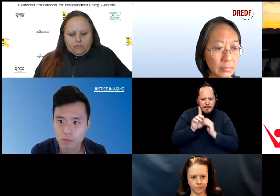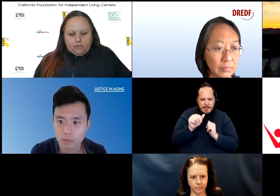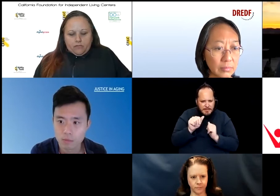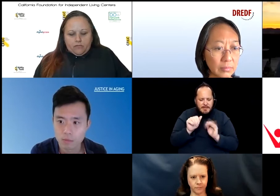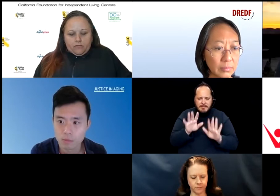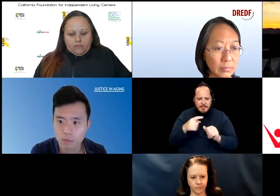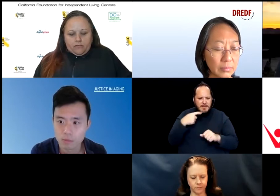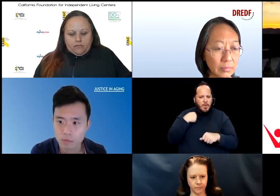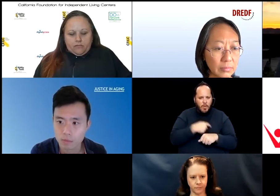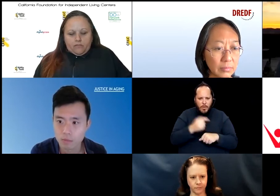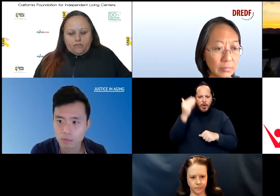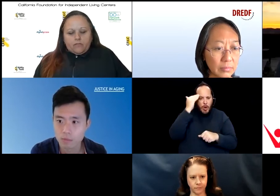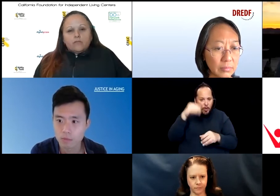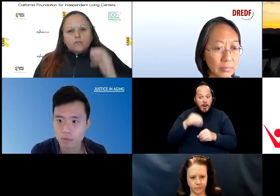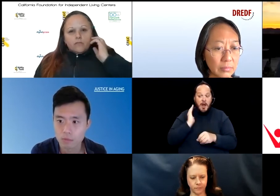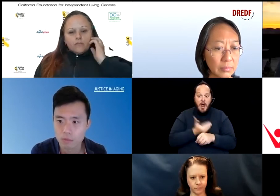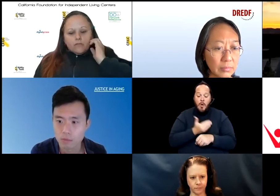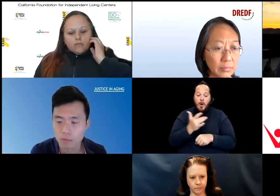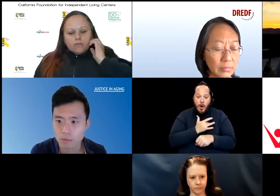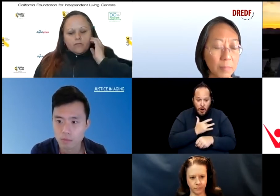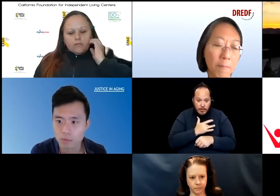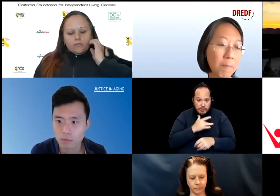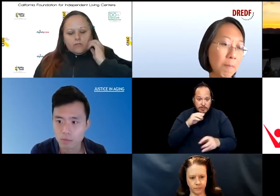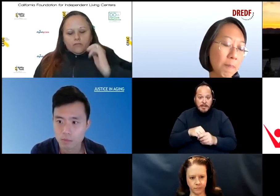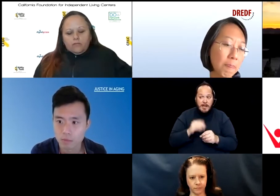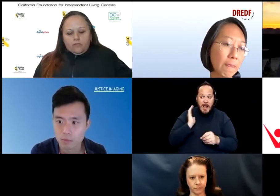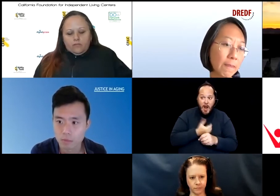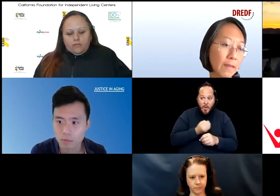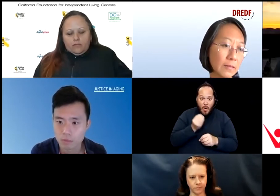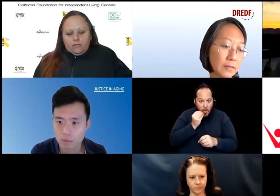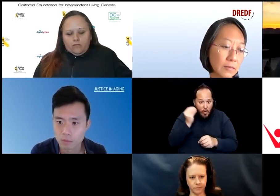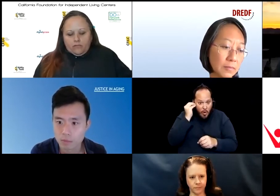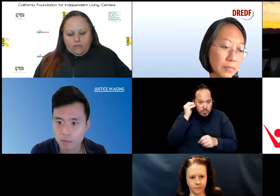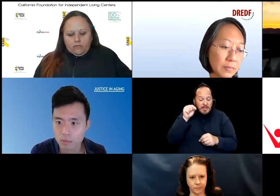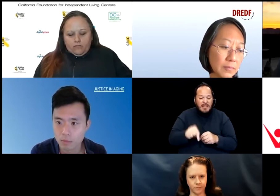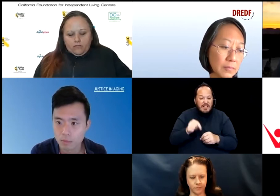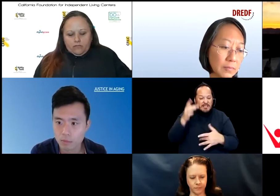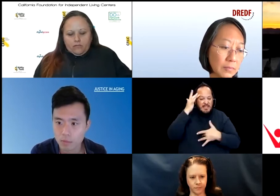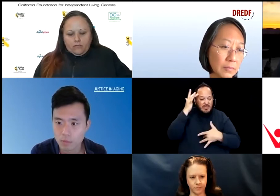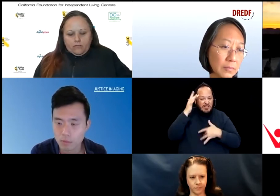in our hearts and in our homes that this illness, this virus impacts more than just people